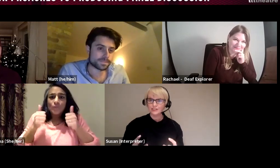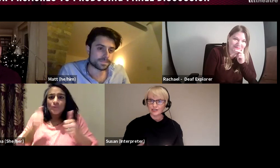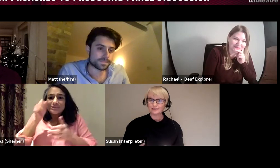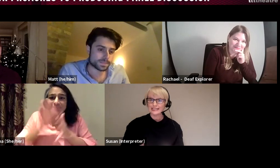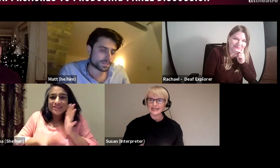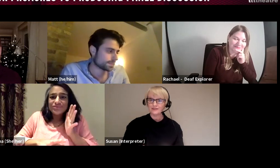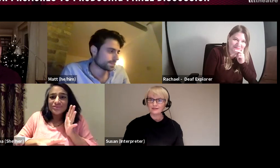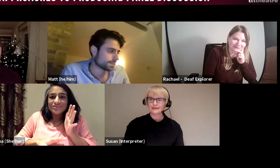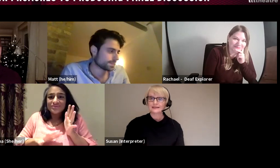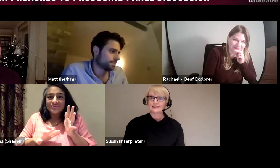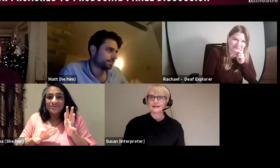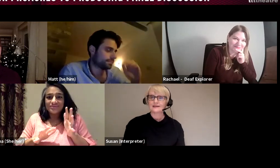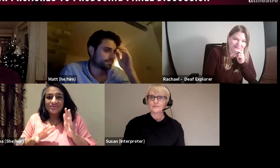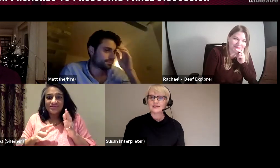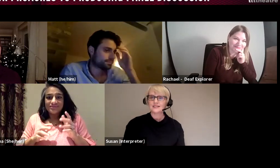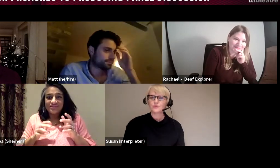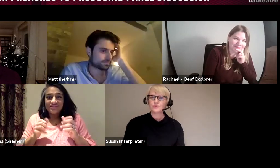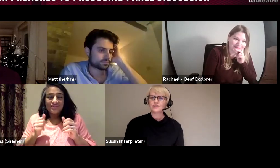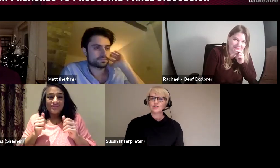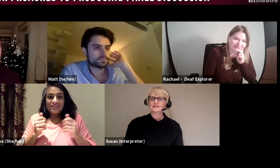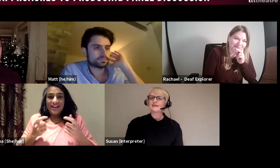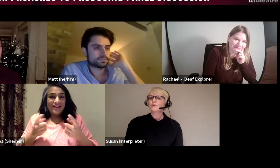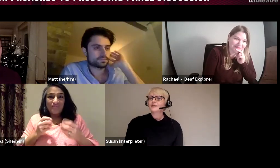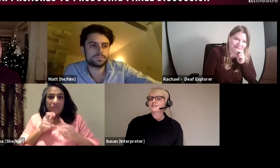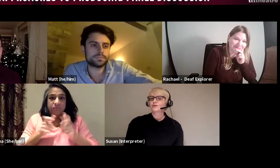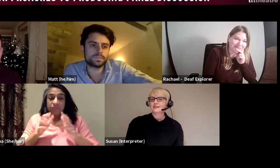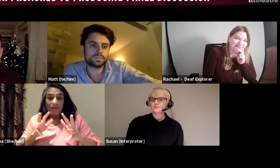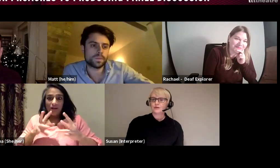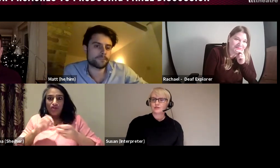gelled together and it's also ensuring that everyone has a good experience on